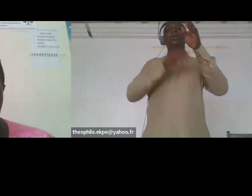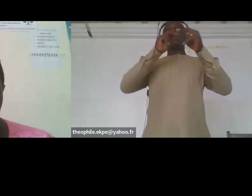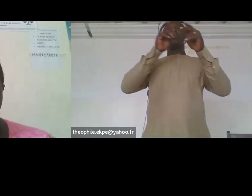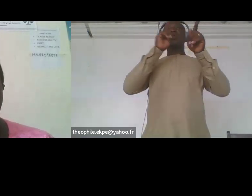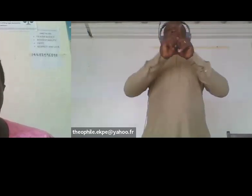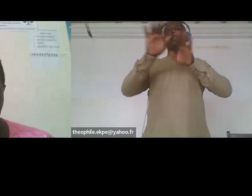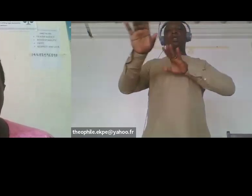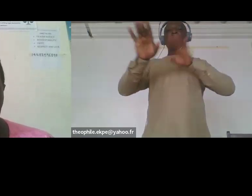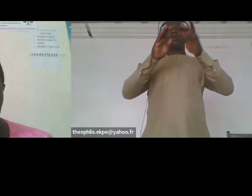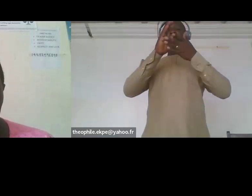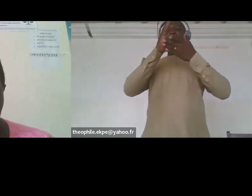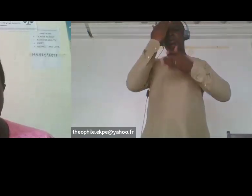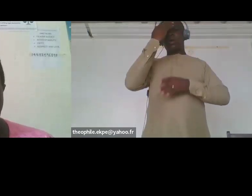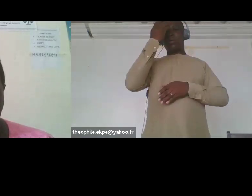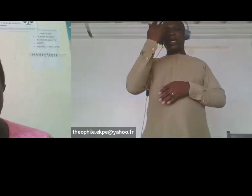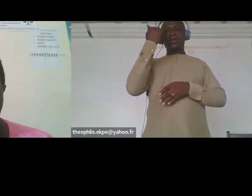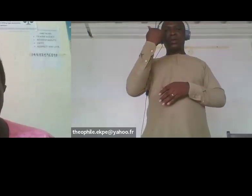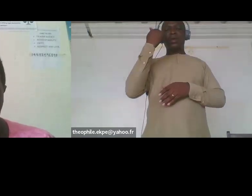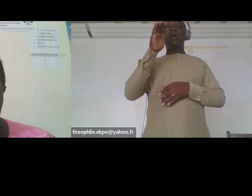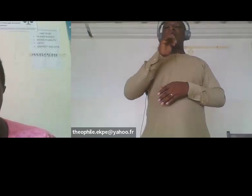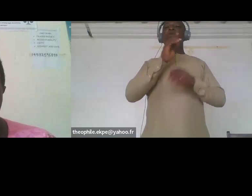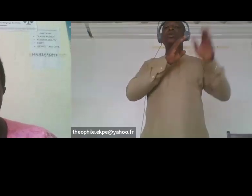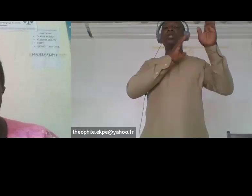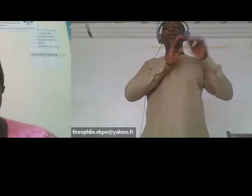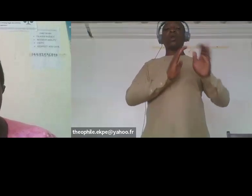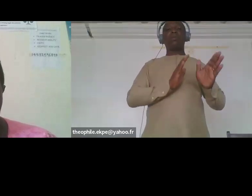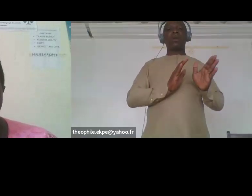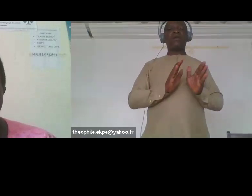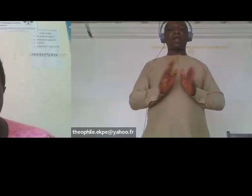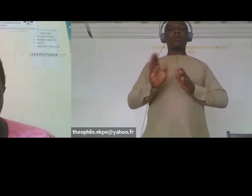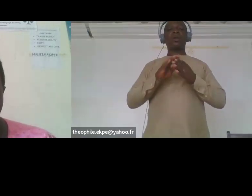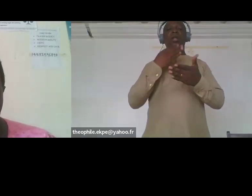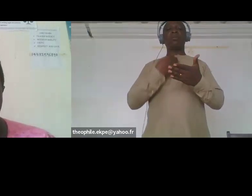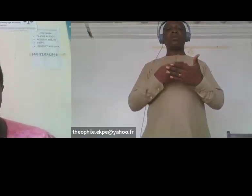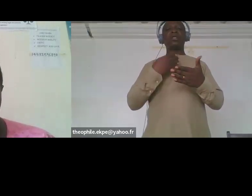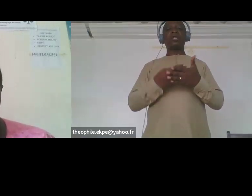charge of planning and budgeting buying equipment for health